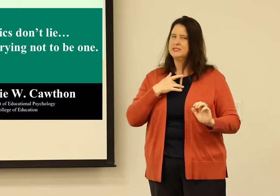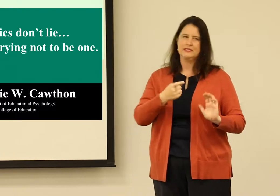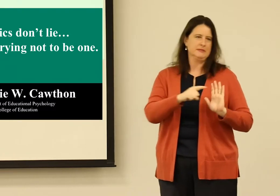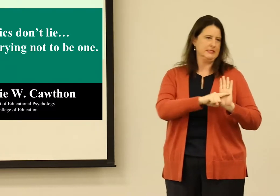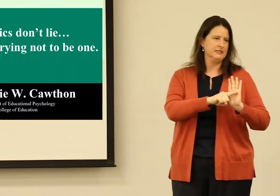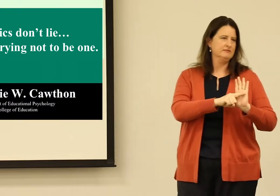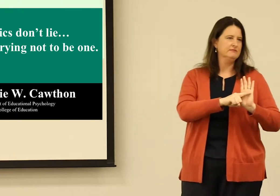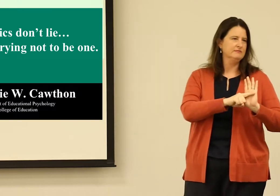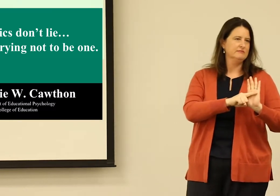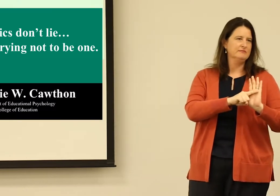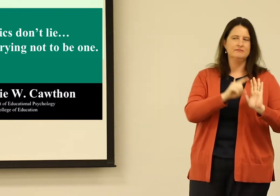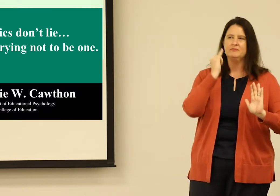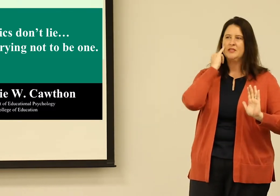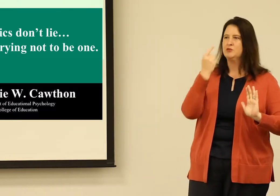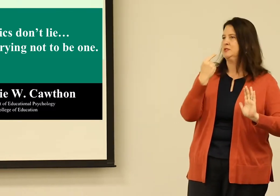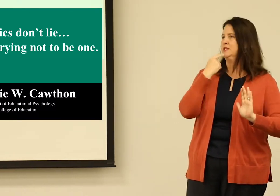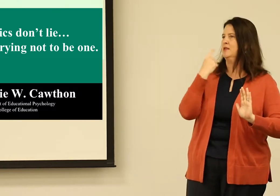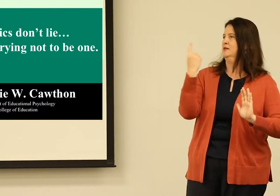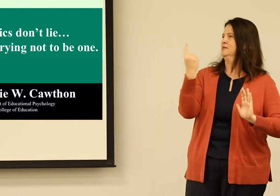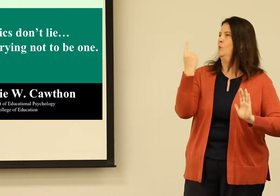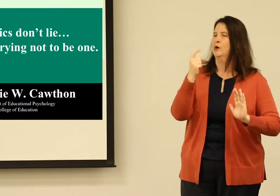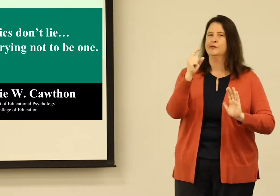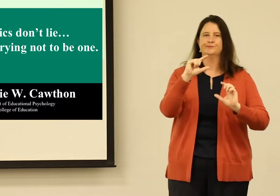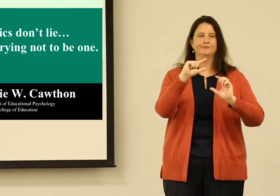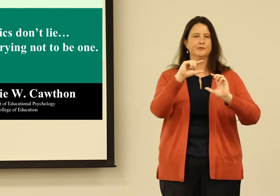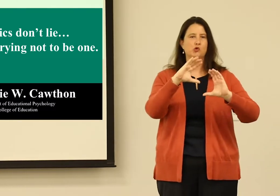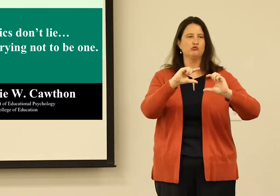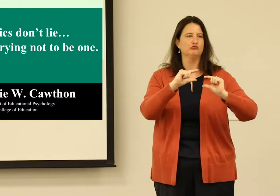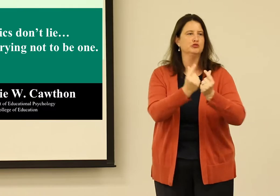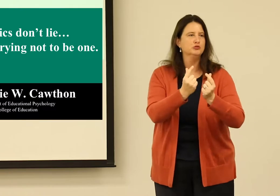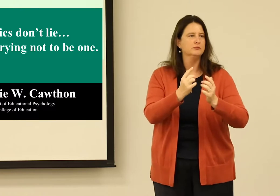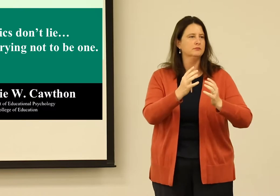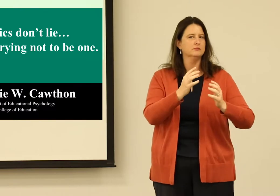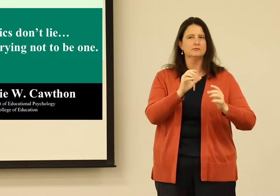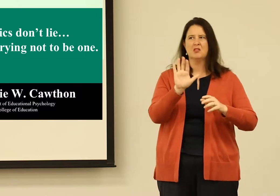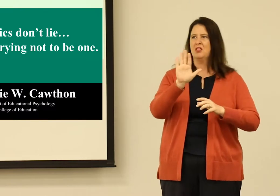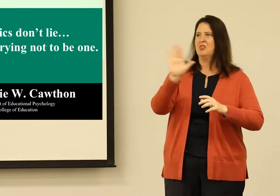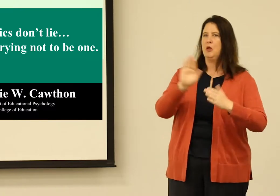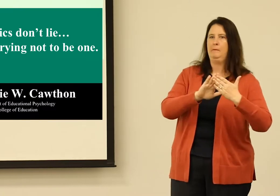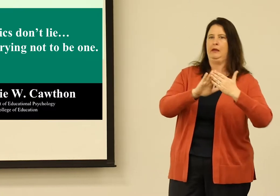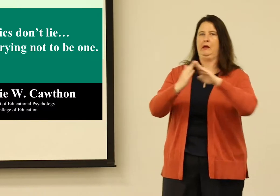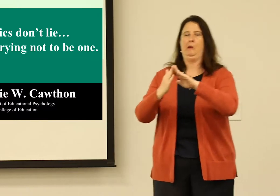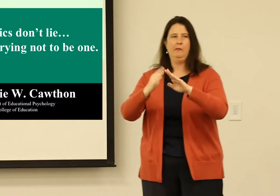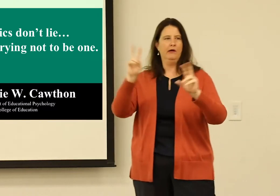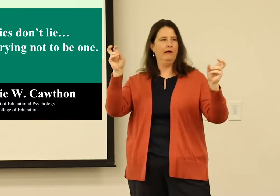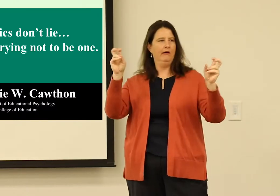A negative connotation? Typically, it's a negative connotation when we say someone or a particular group